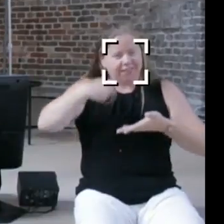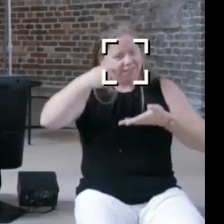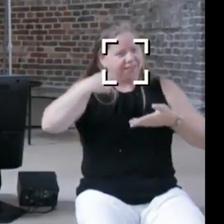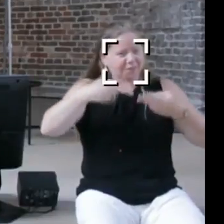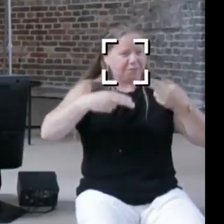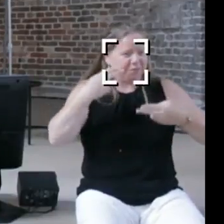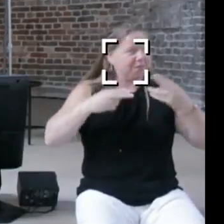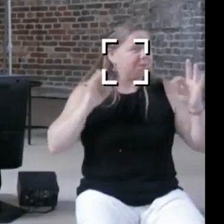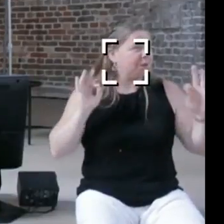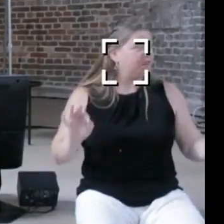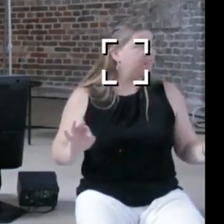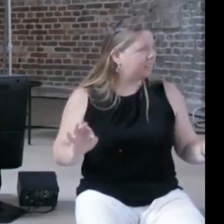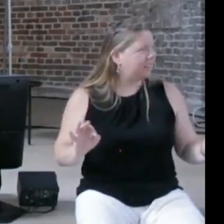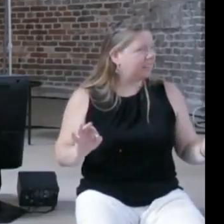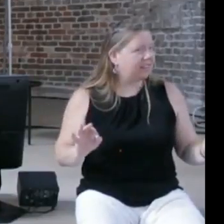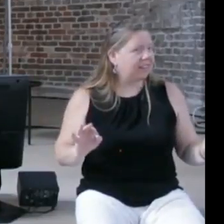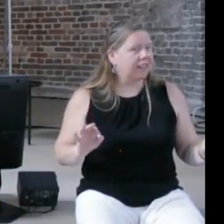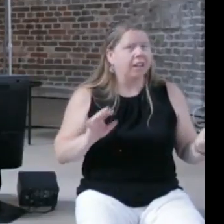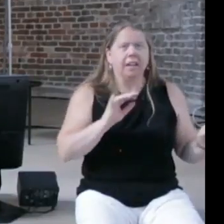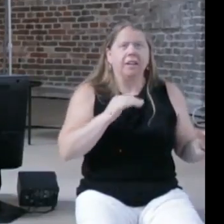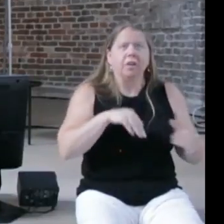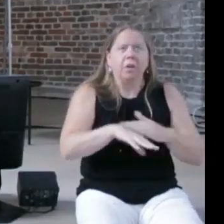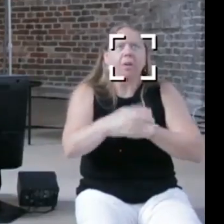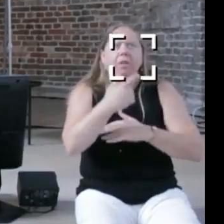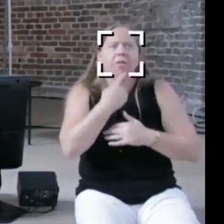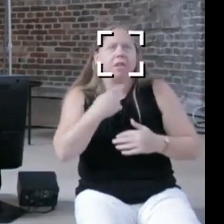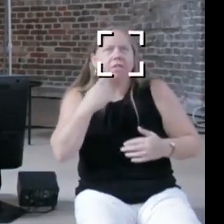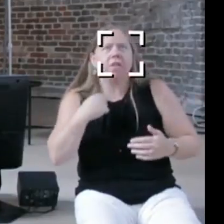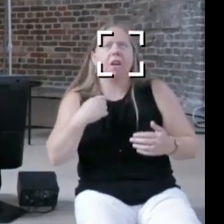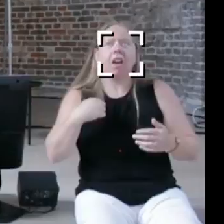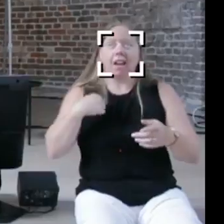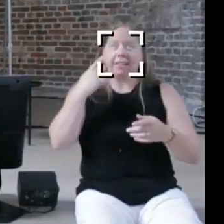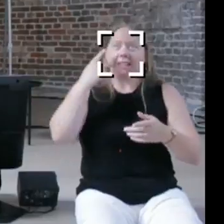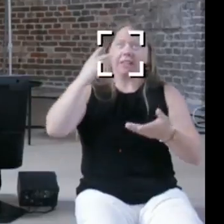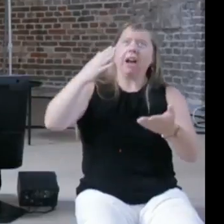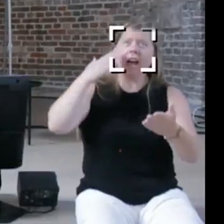lot of the emerging technologies are just complex because they haven't yet been put